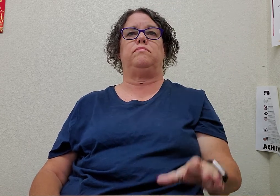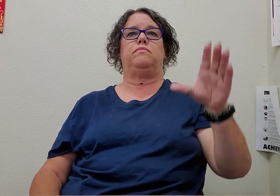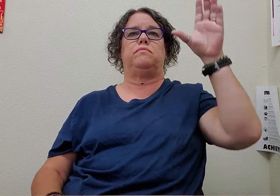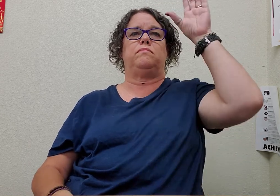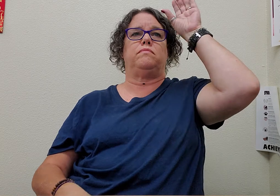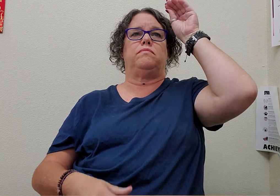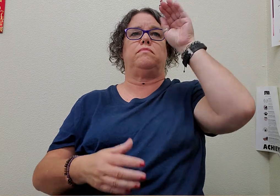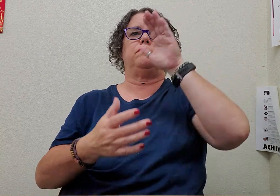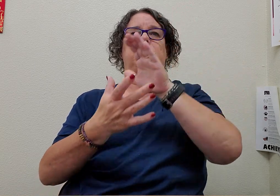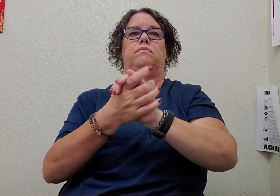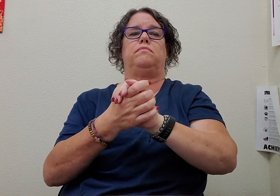husband